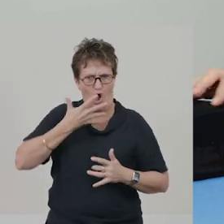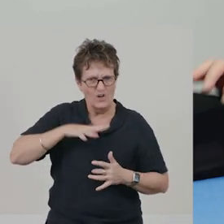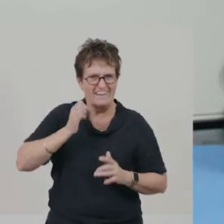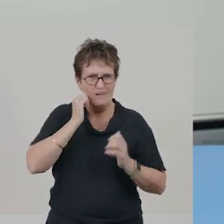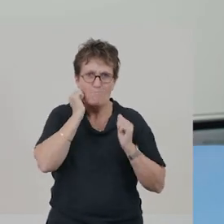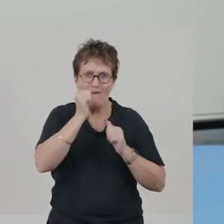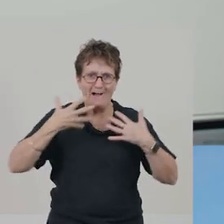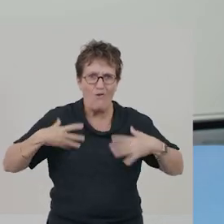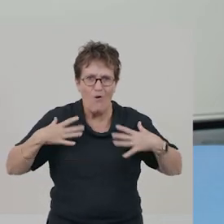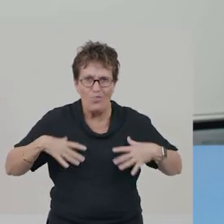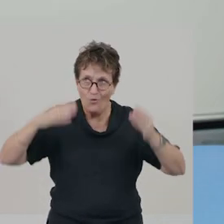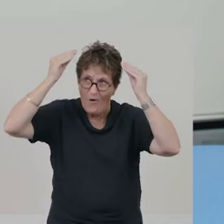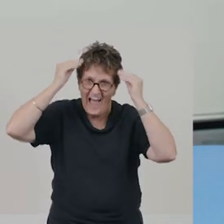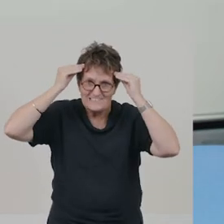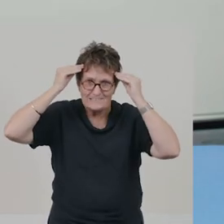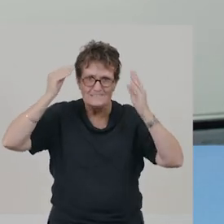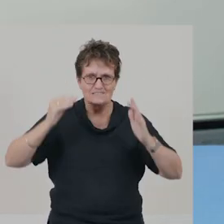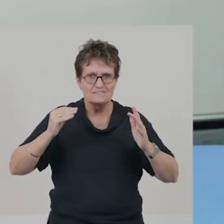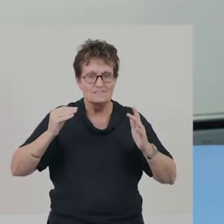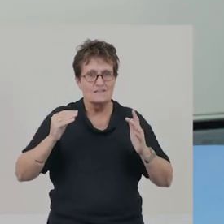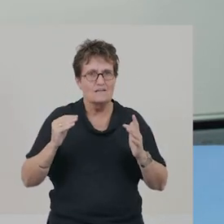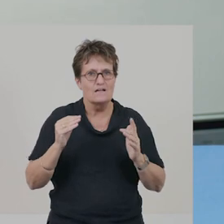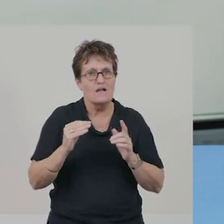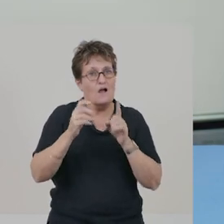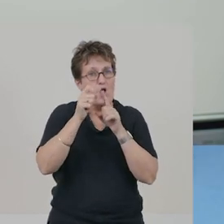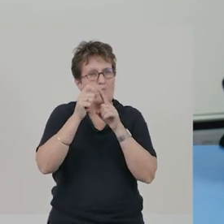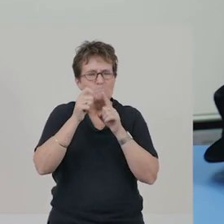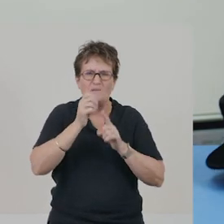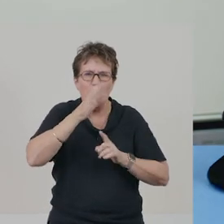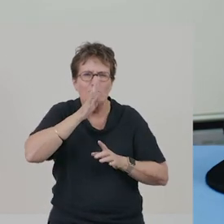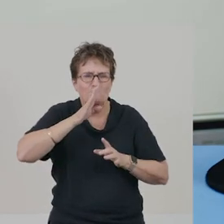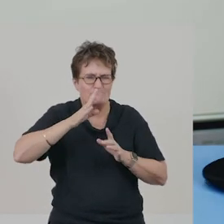if you're wearing black clothes or a hat, than if you wore a pale colour?